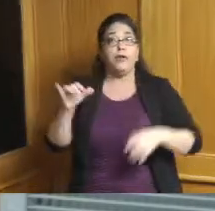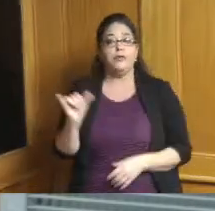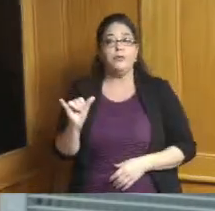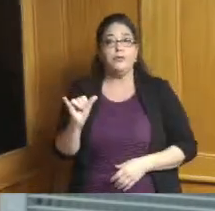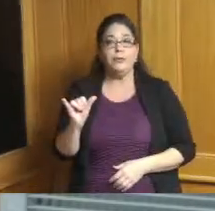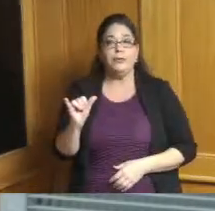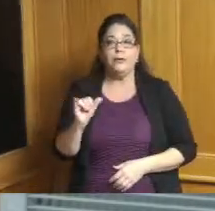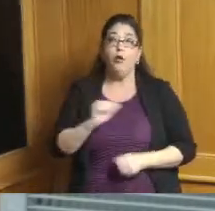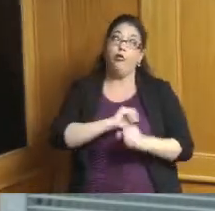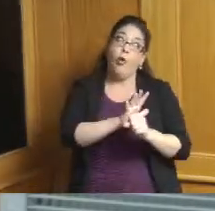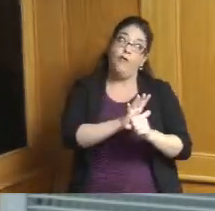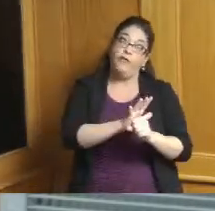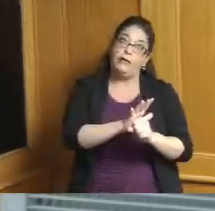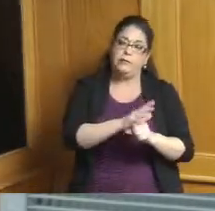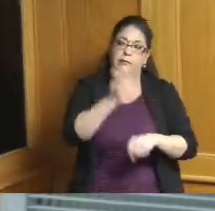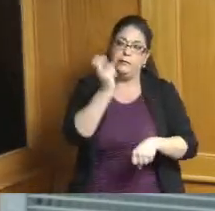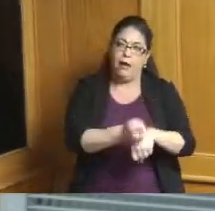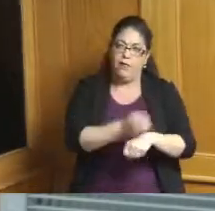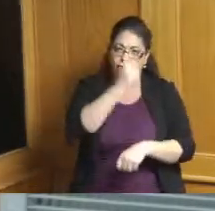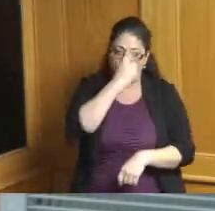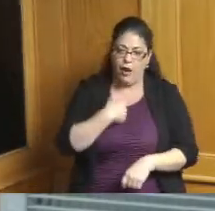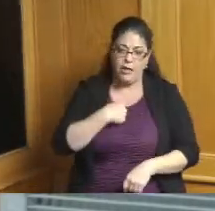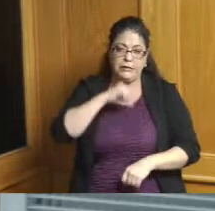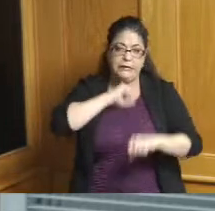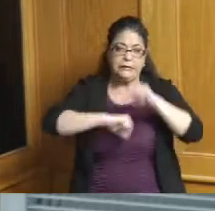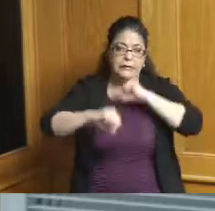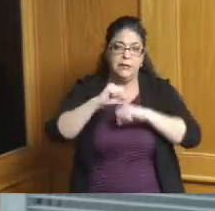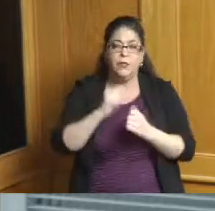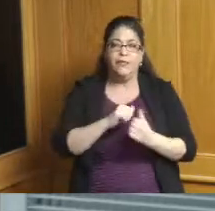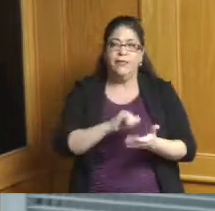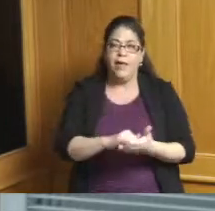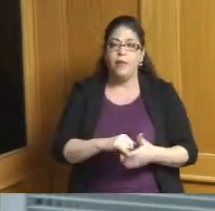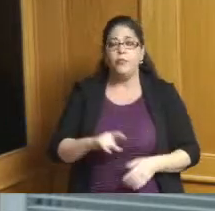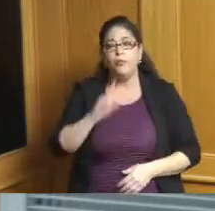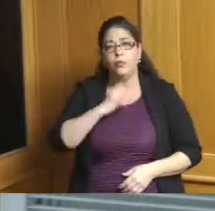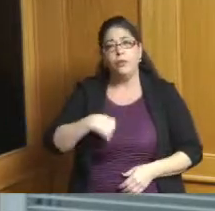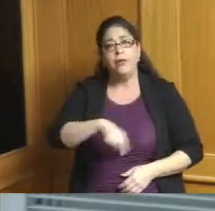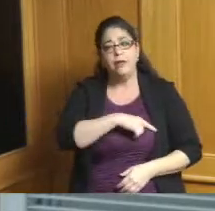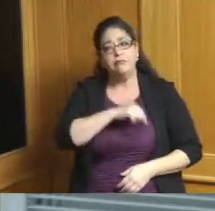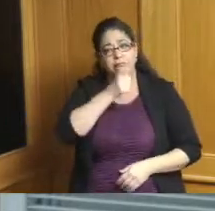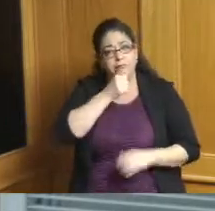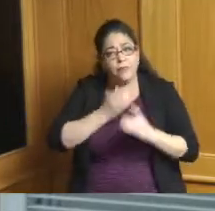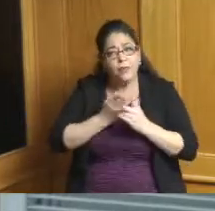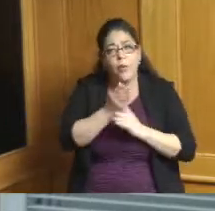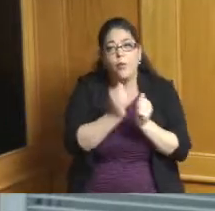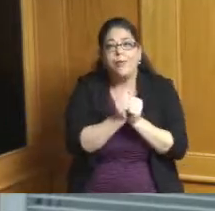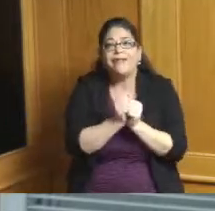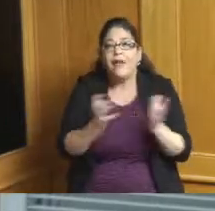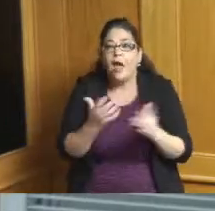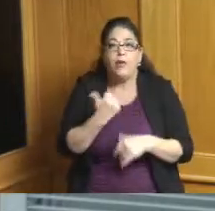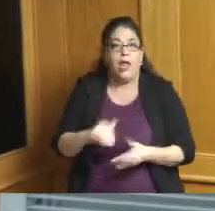has been very tough on our business we were able to make it through without any layoffs and we're